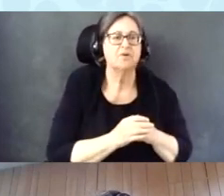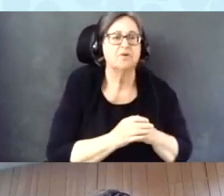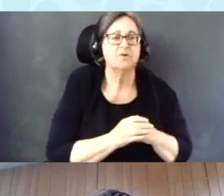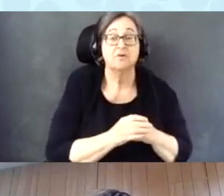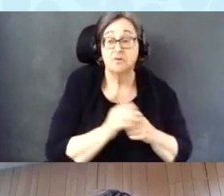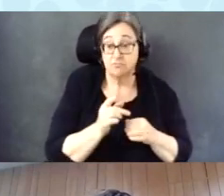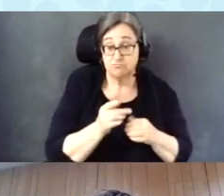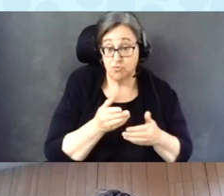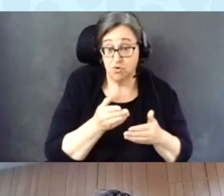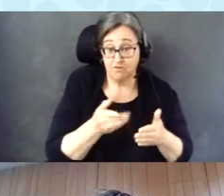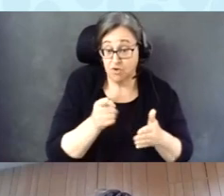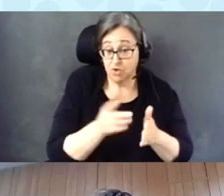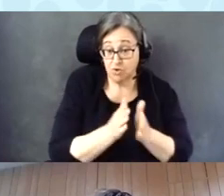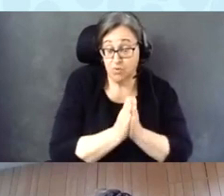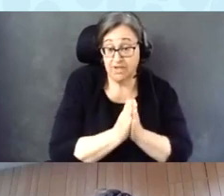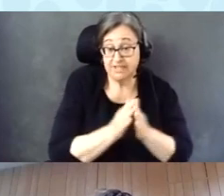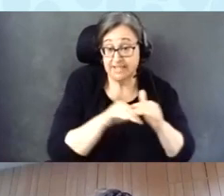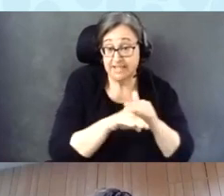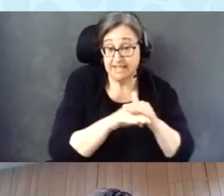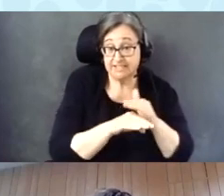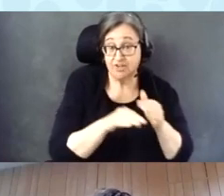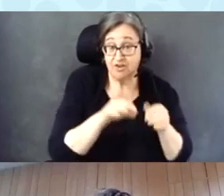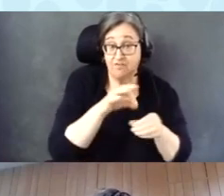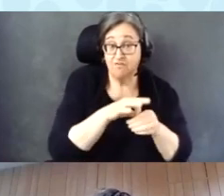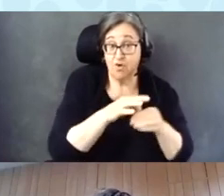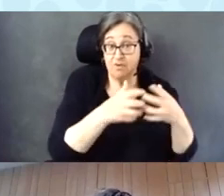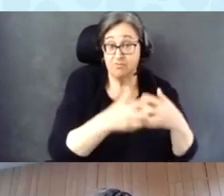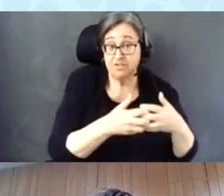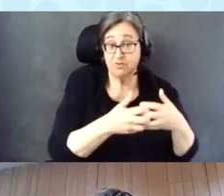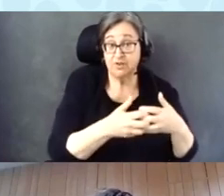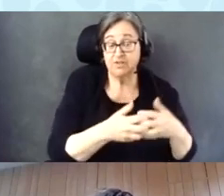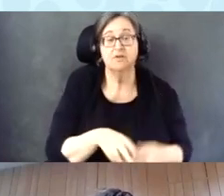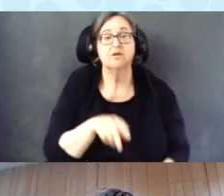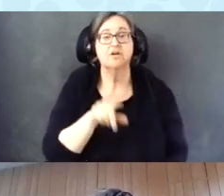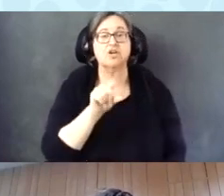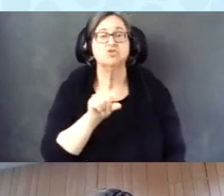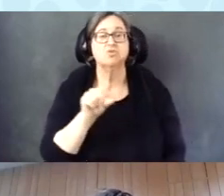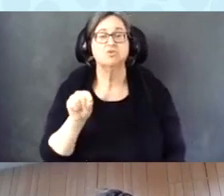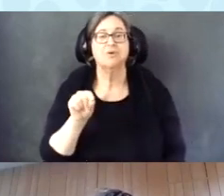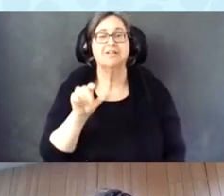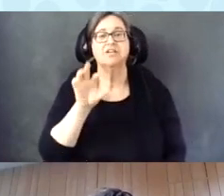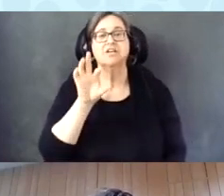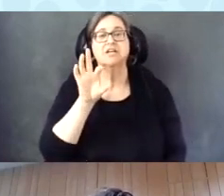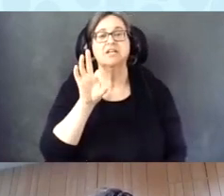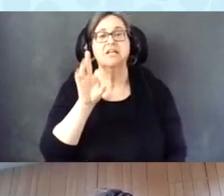offer or access digital voting machine? In 2020, 92% answered yes.